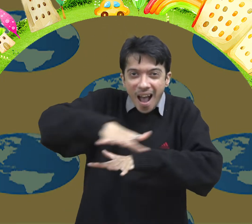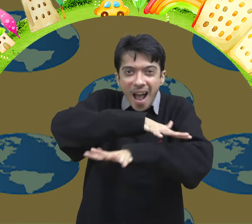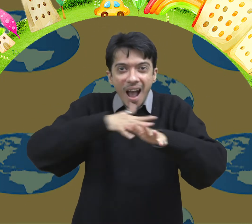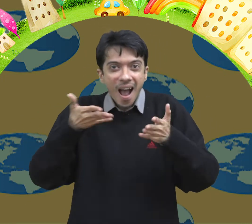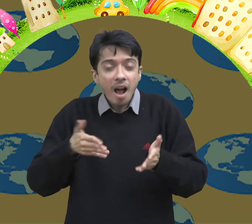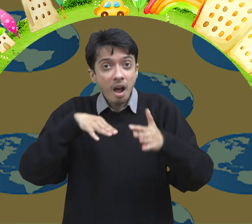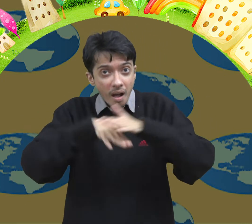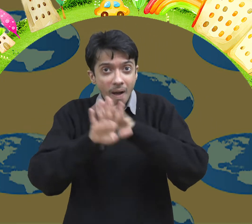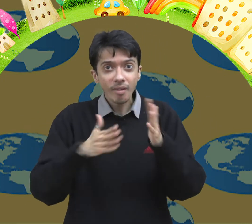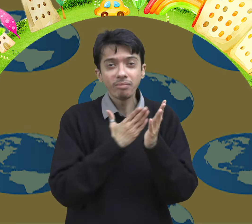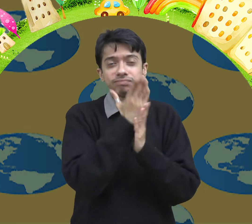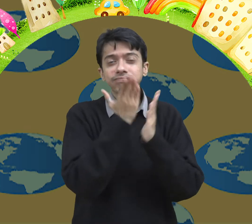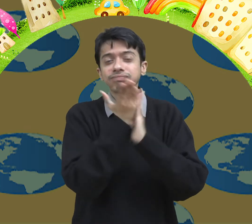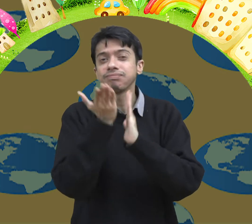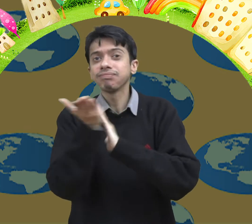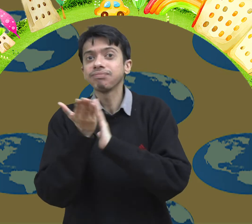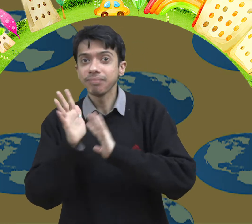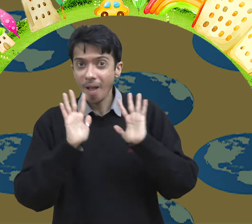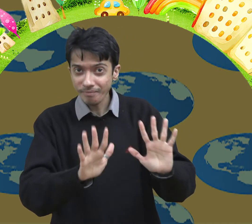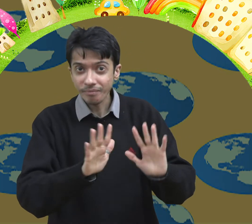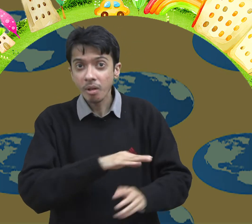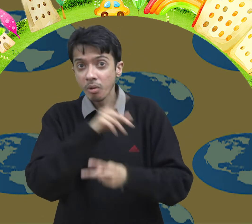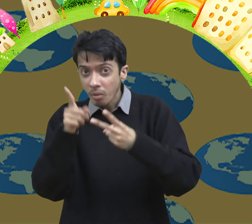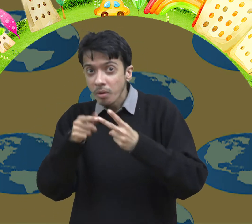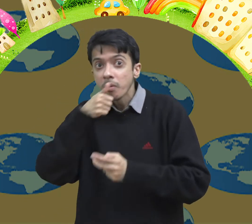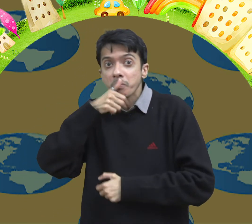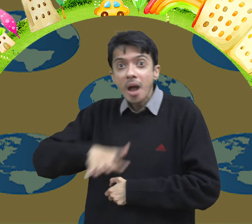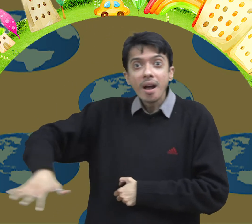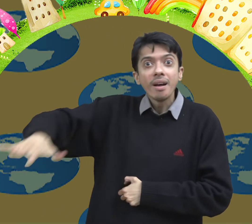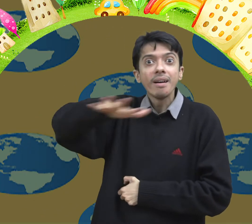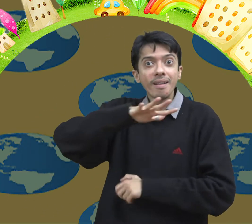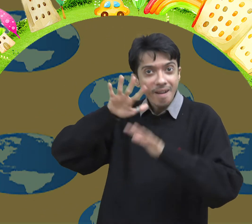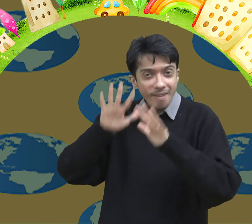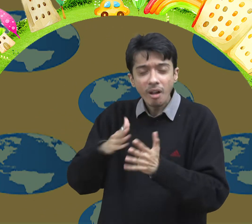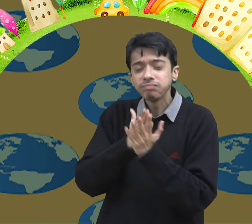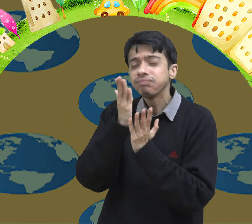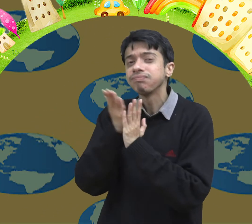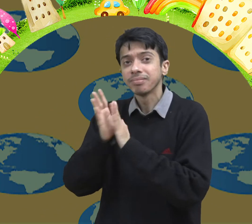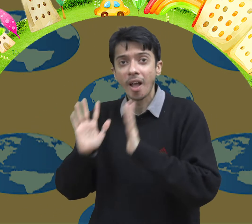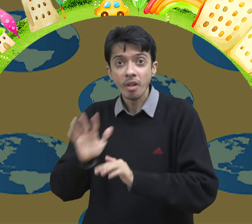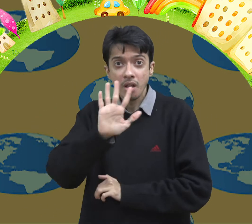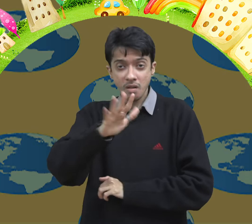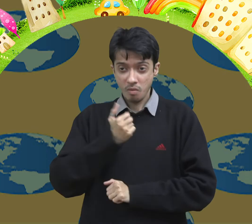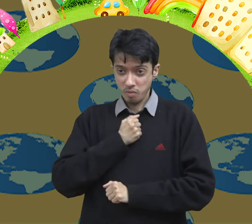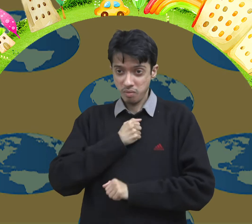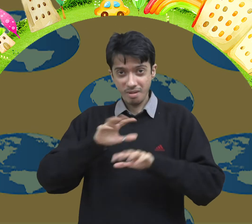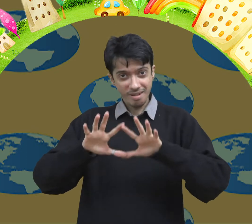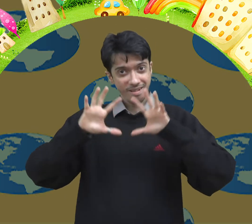There are many kinds of landforms and water bodies.